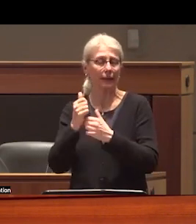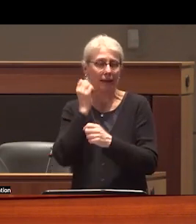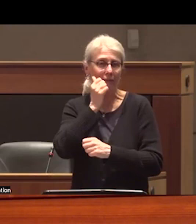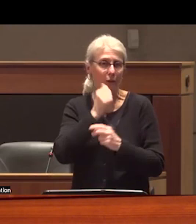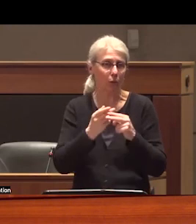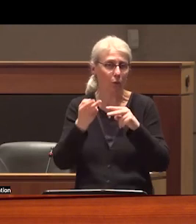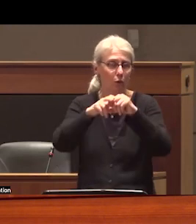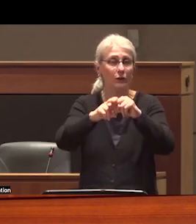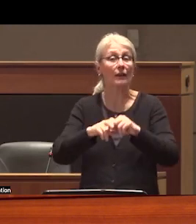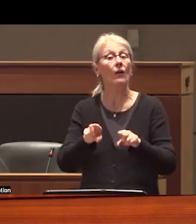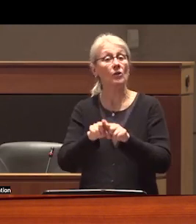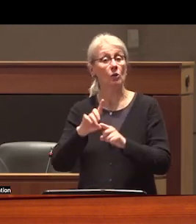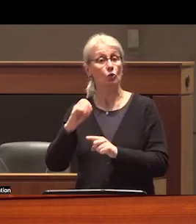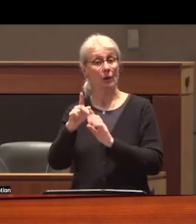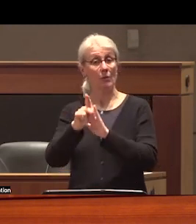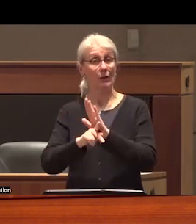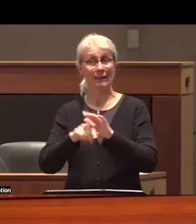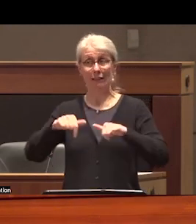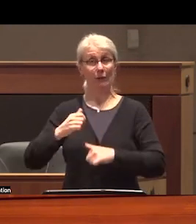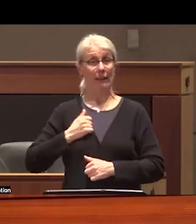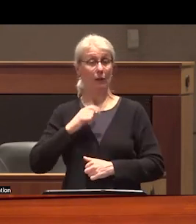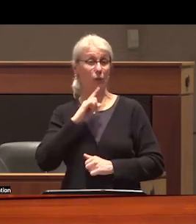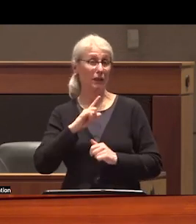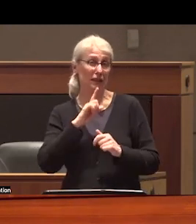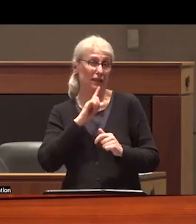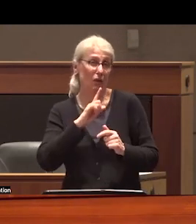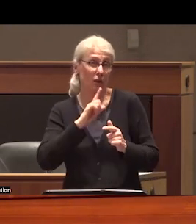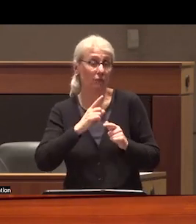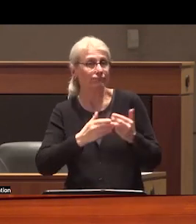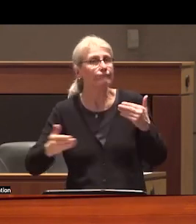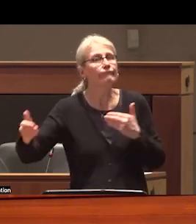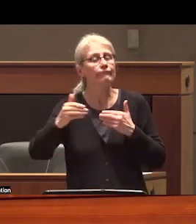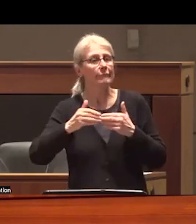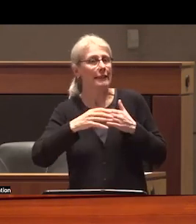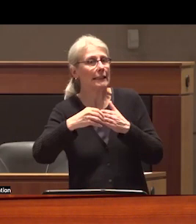been incremental at best and counterproductive at worst British Columbia has led some of these